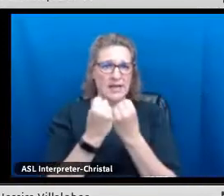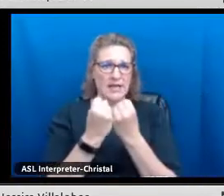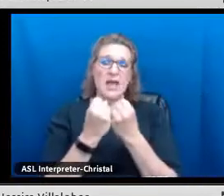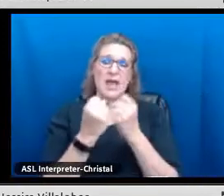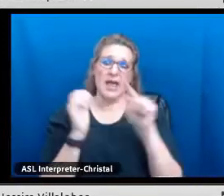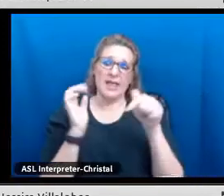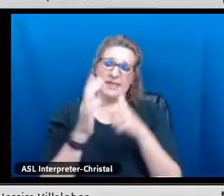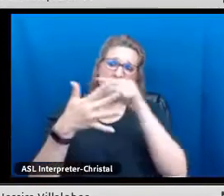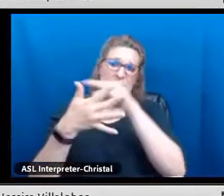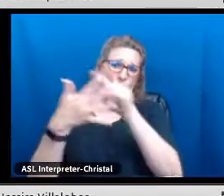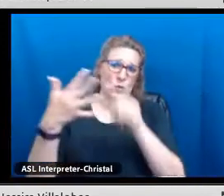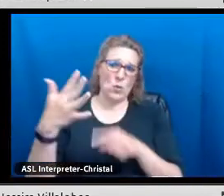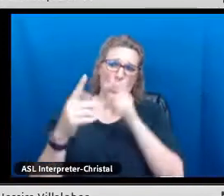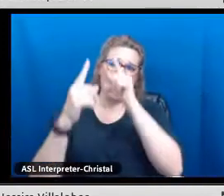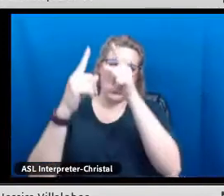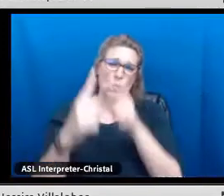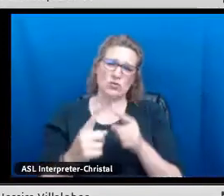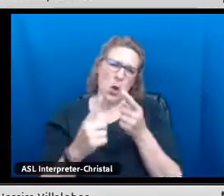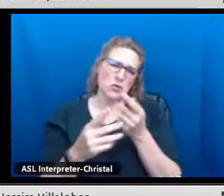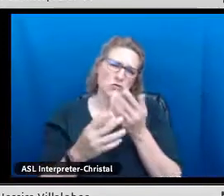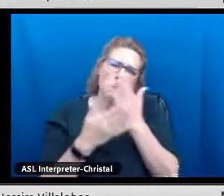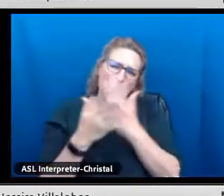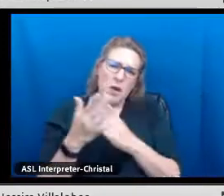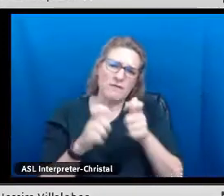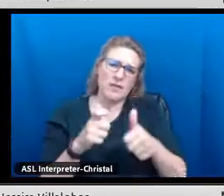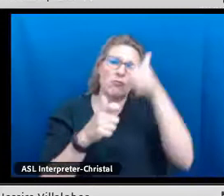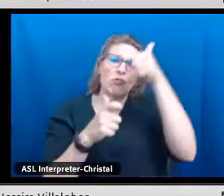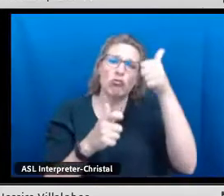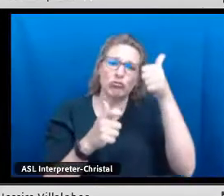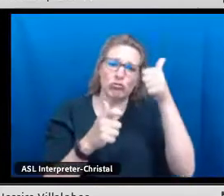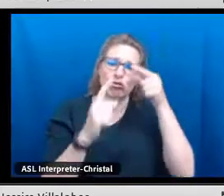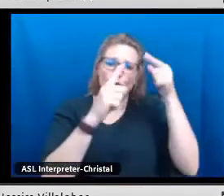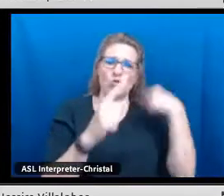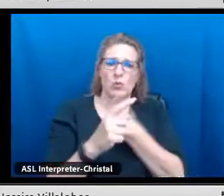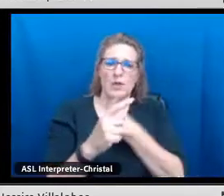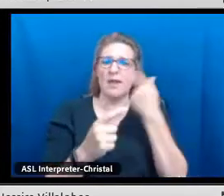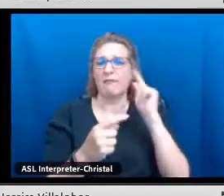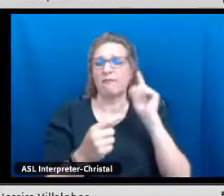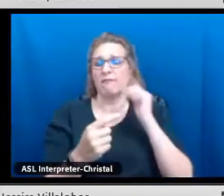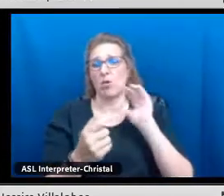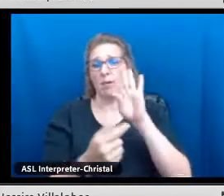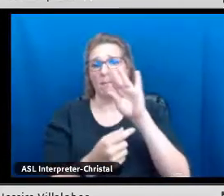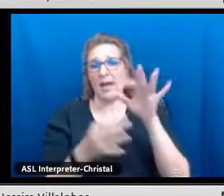I do want to emphasize that these goals are just part of the larger goals that we have